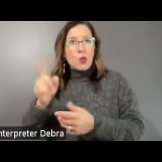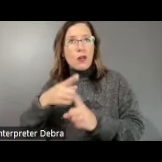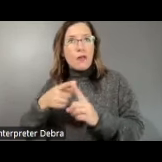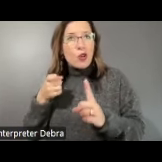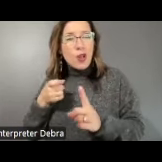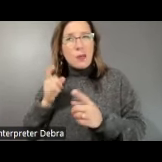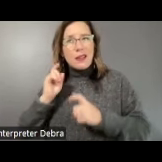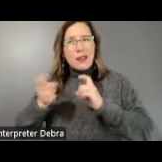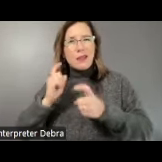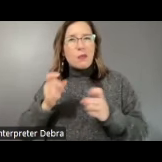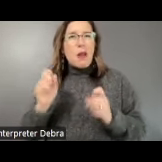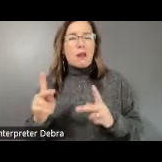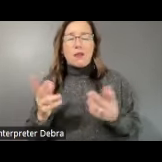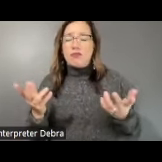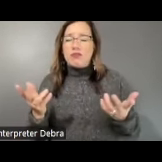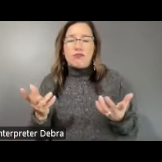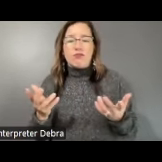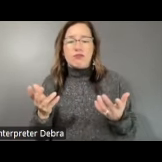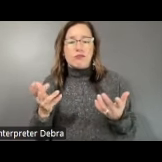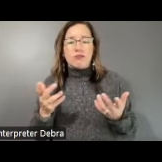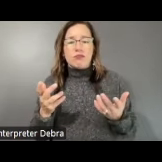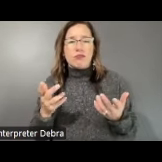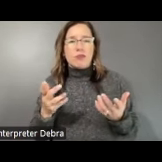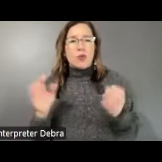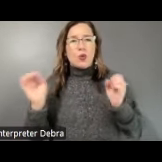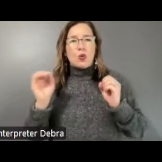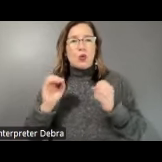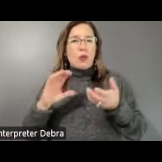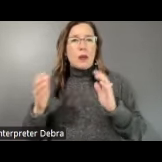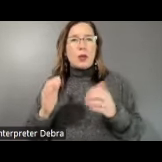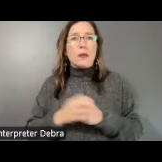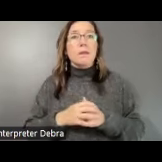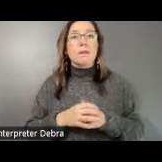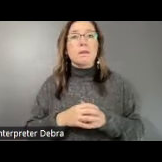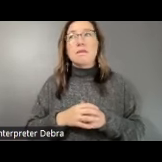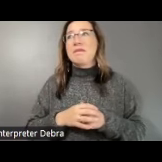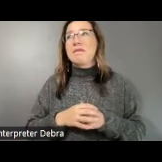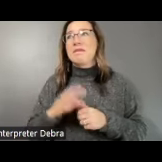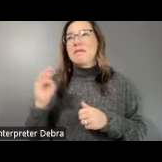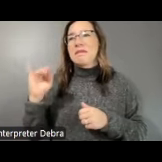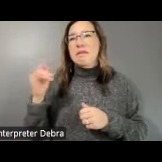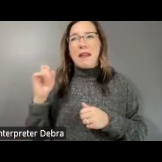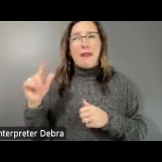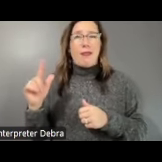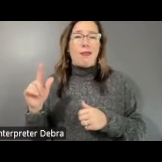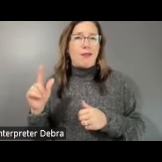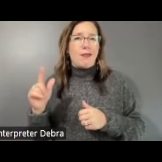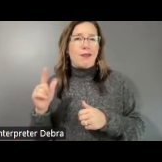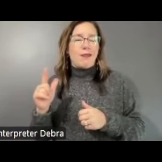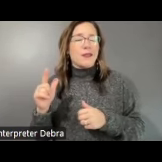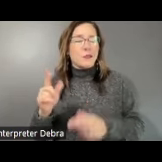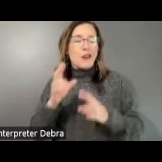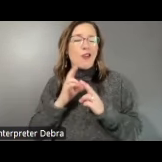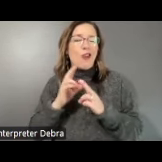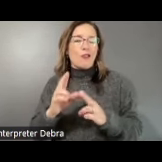back that way, there's no comparison. Miguel, it has been such an honor to have this conversation